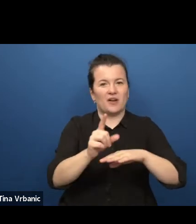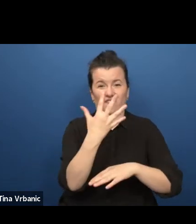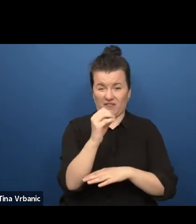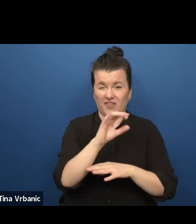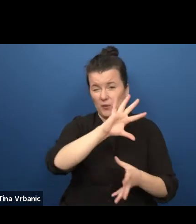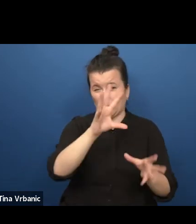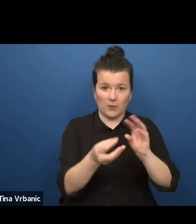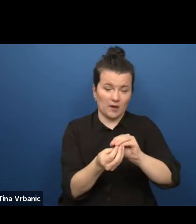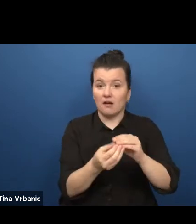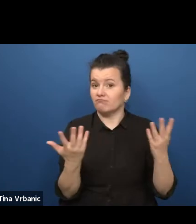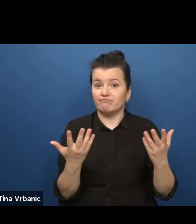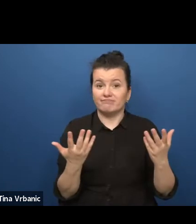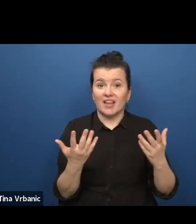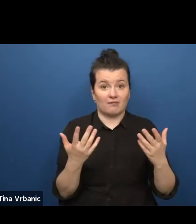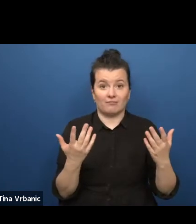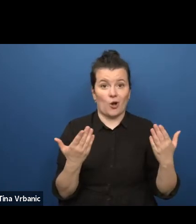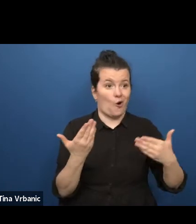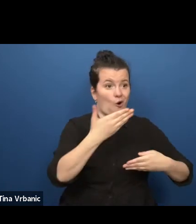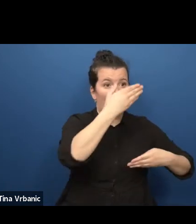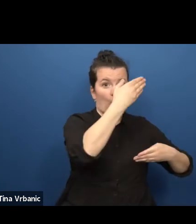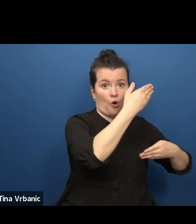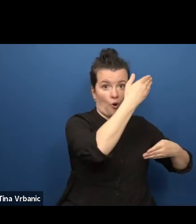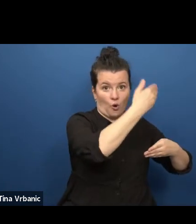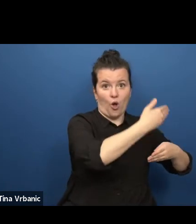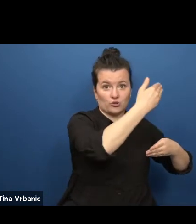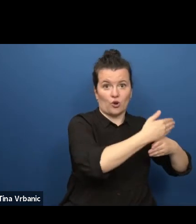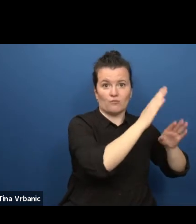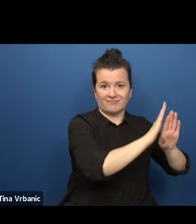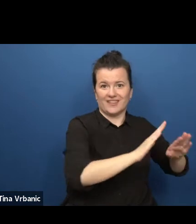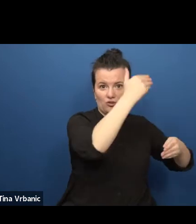The classroom format turns out to be Corona proof.